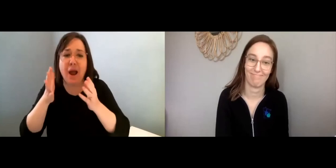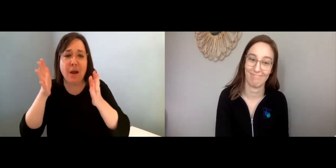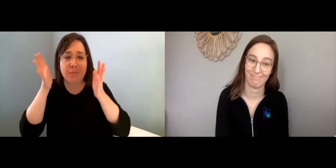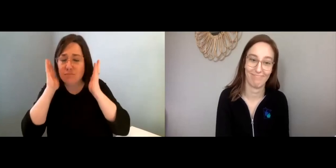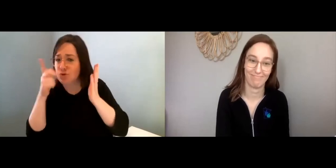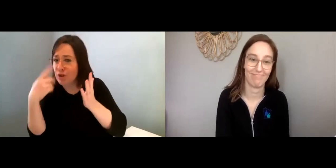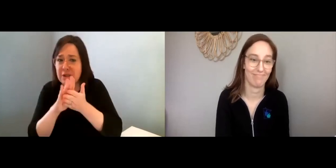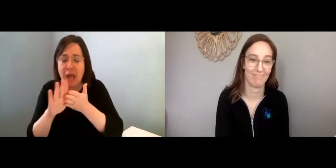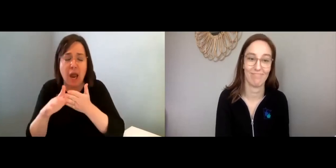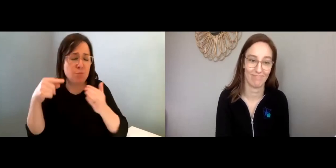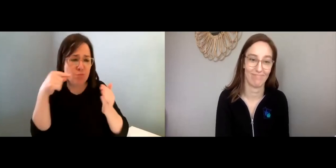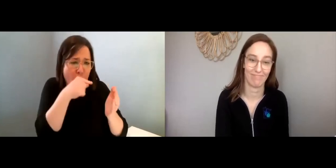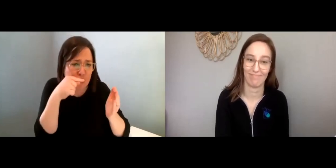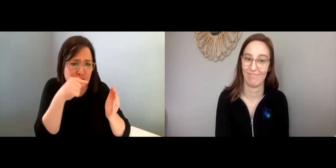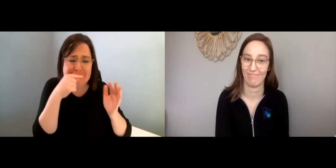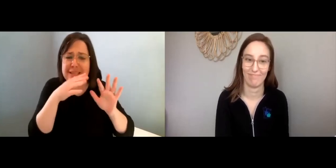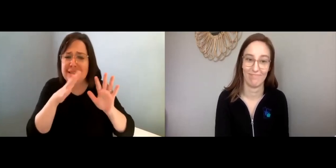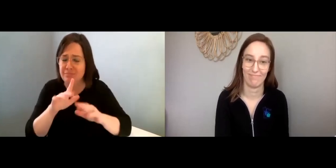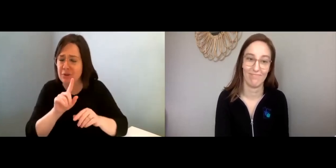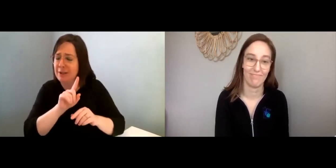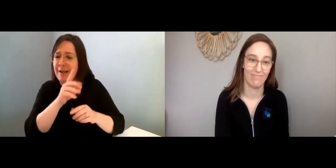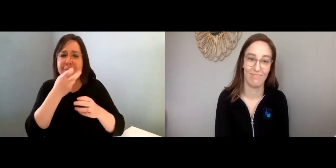you know, make yourself look nice, brush your teeth...